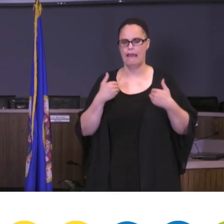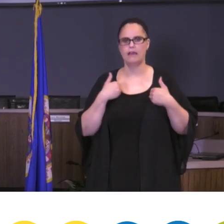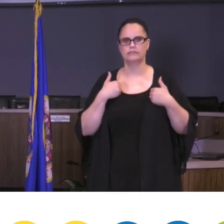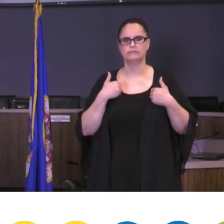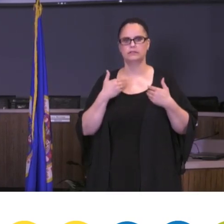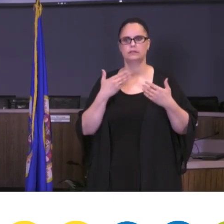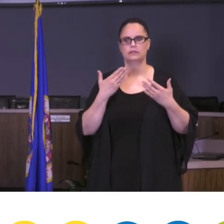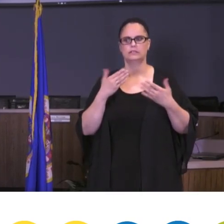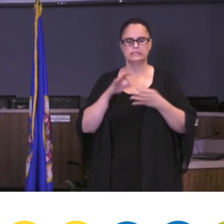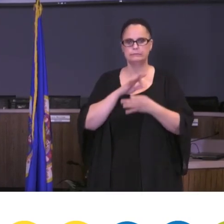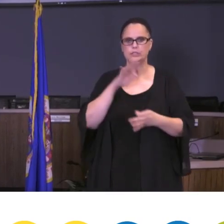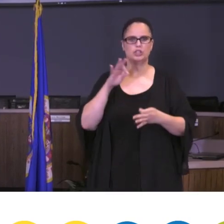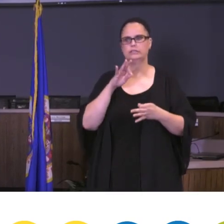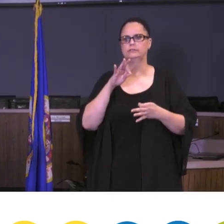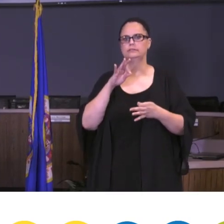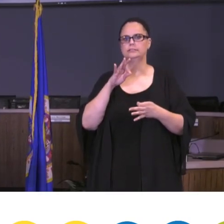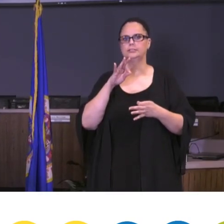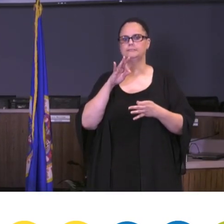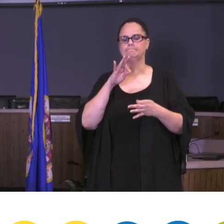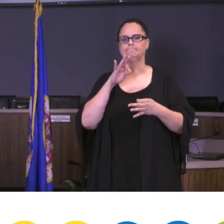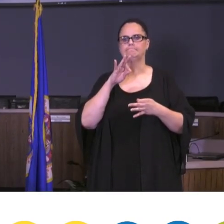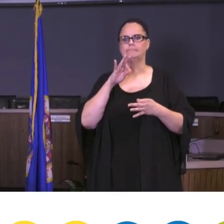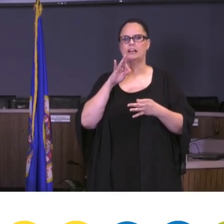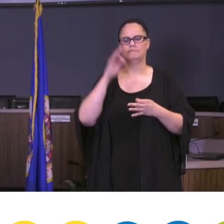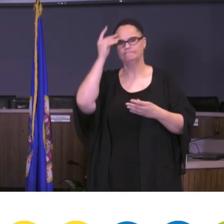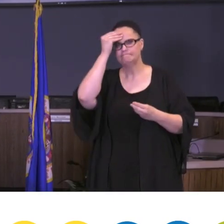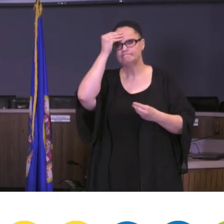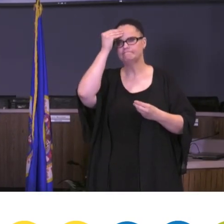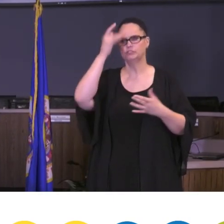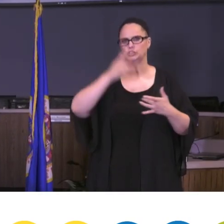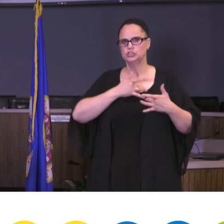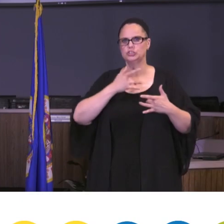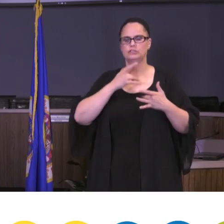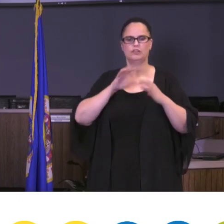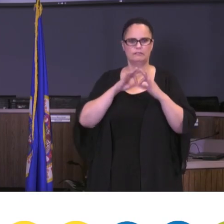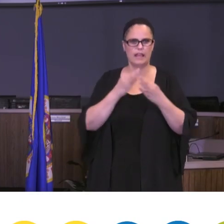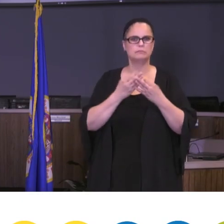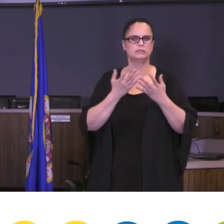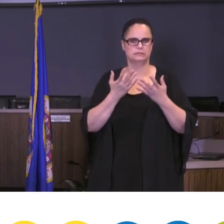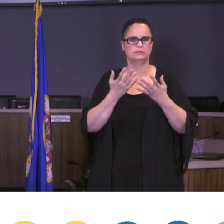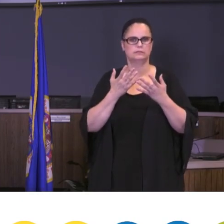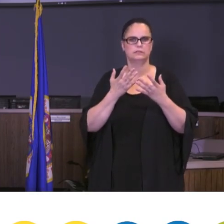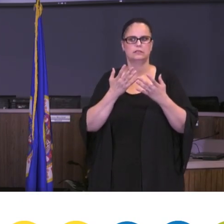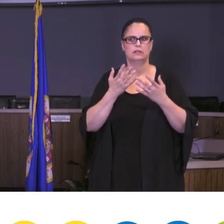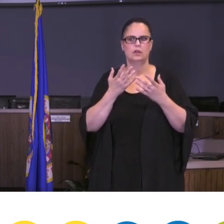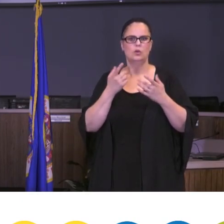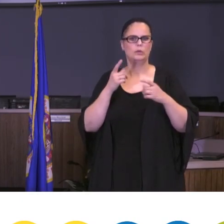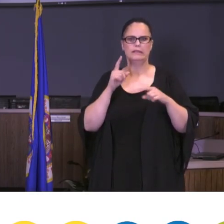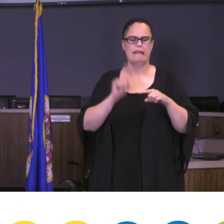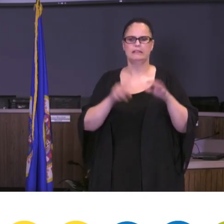There is no way that anything I mentioned tonight can be done by one leader saying this is what we're going to do, a Board of